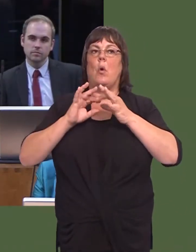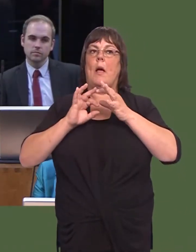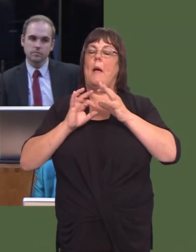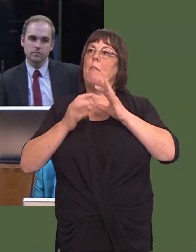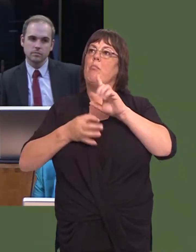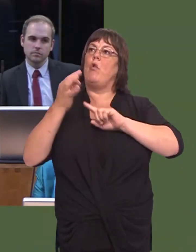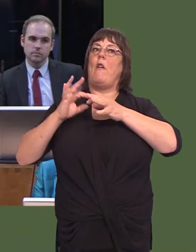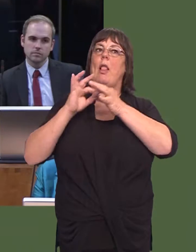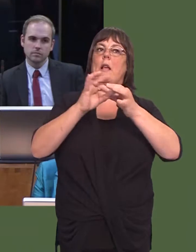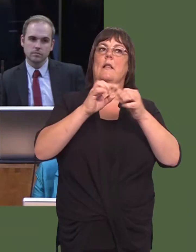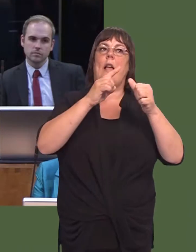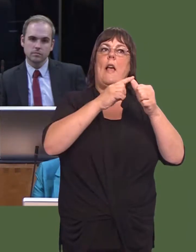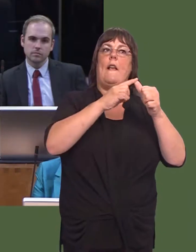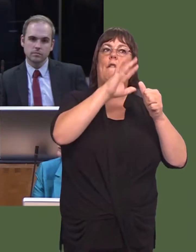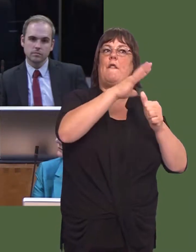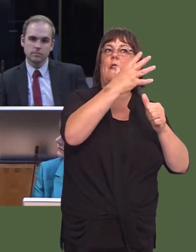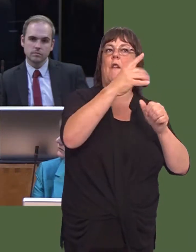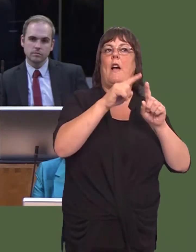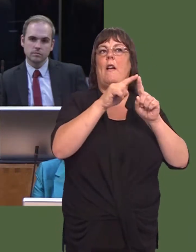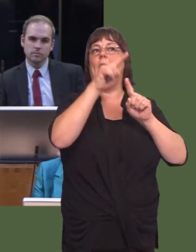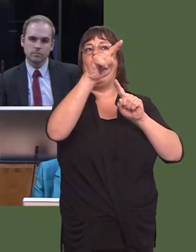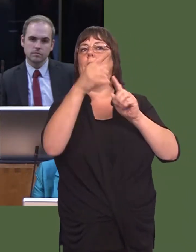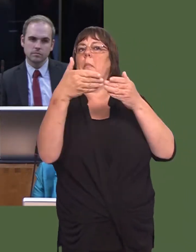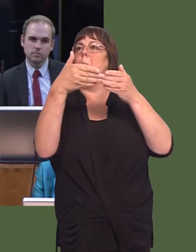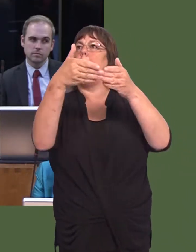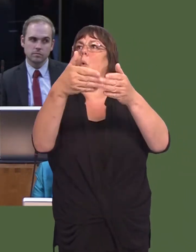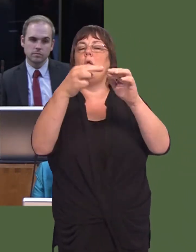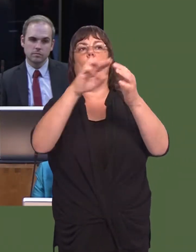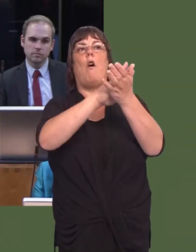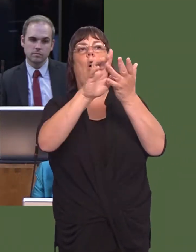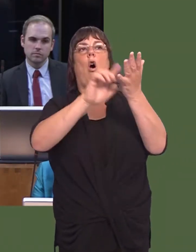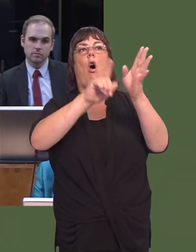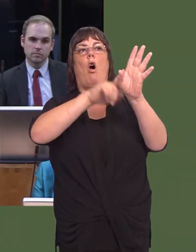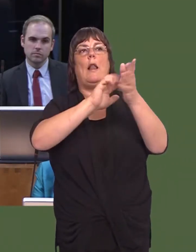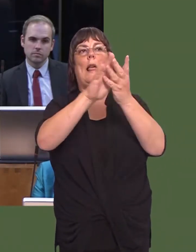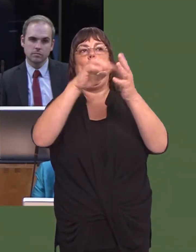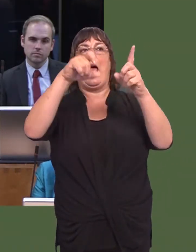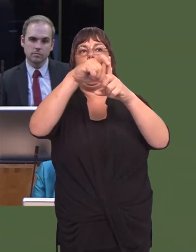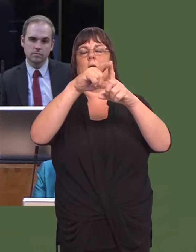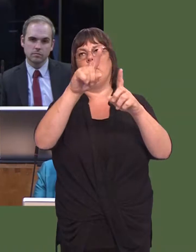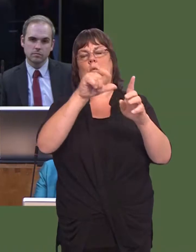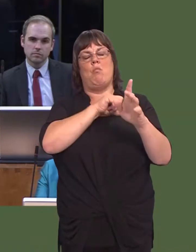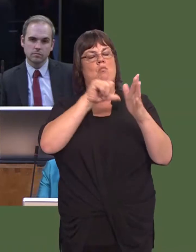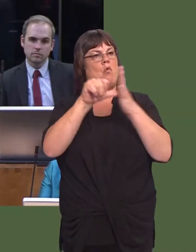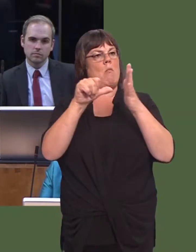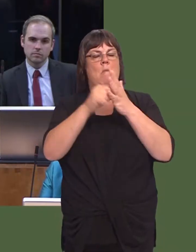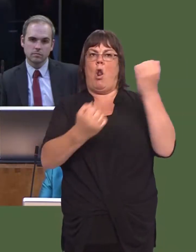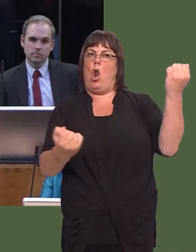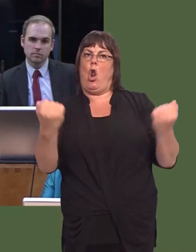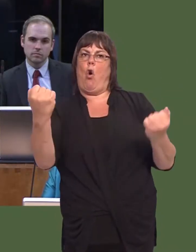A55 a phorthladd Caergybi, lle mae yna dagfeydd mawr ar hyn o bryd, yn enwedig pan fo loriau yn ceisio gadael y porthladd.